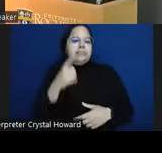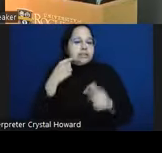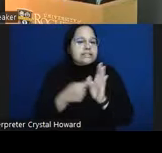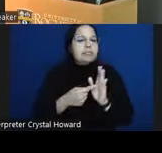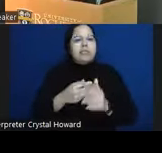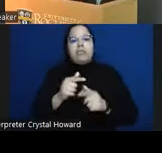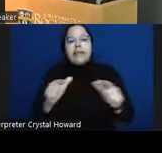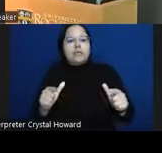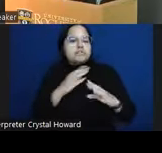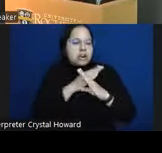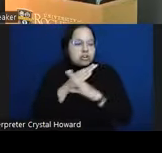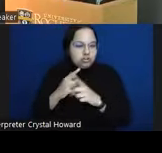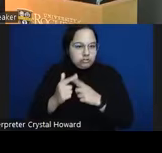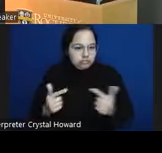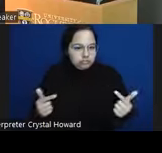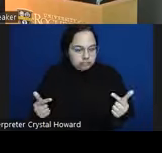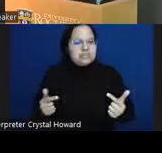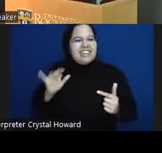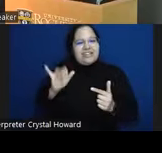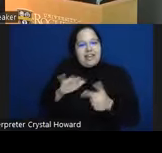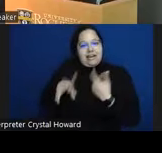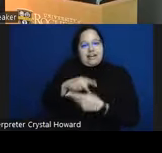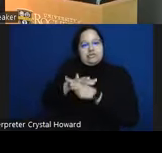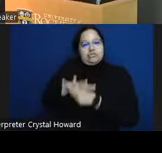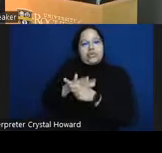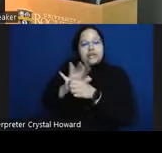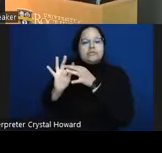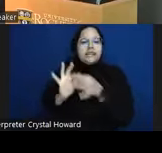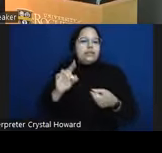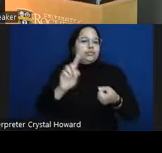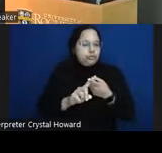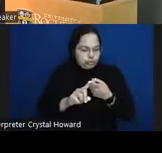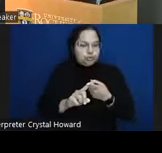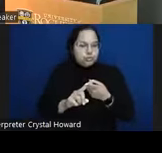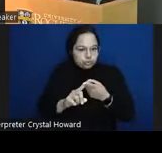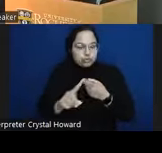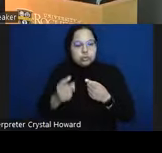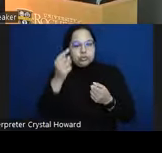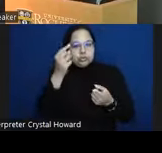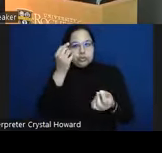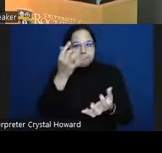ideation and attempts among Latino populations um some people have thought that the reason it